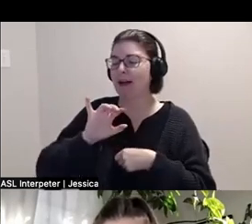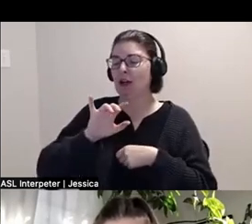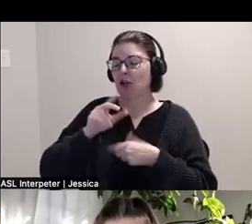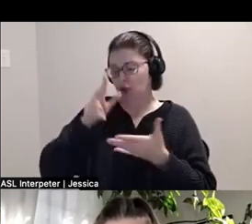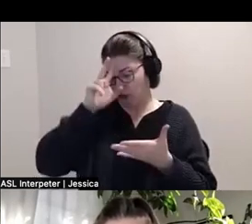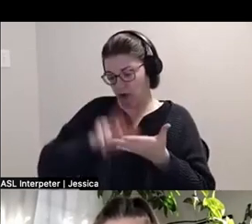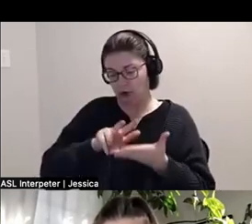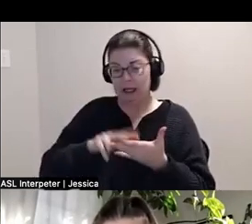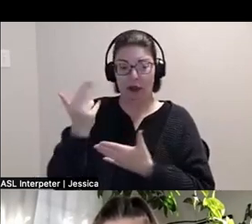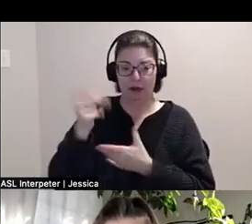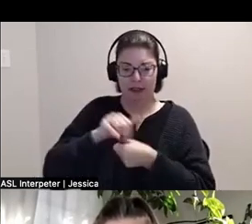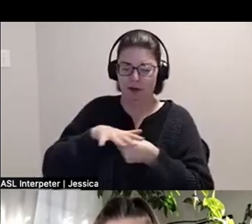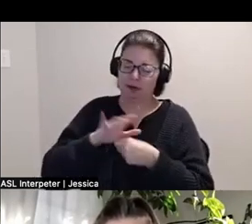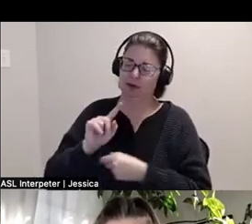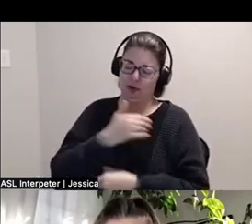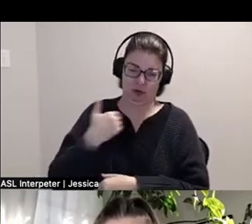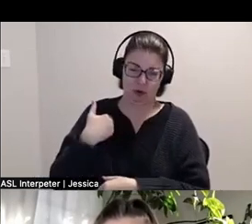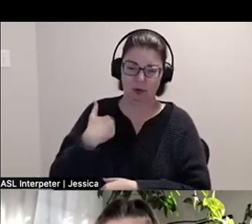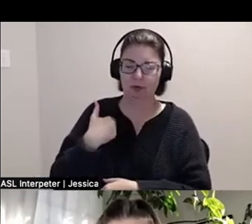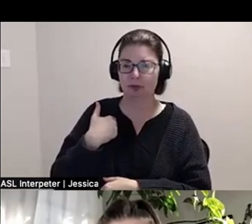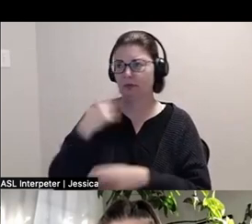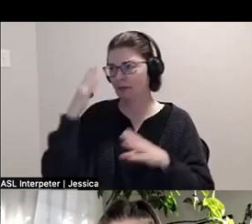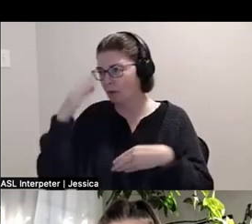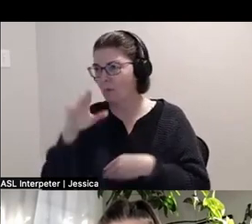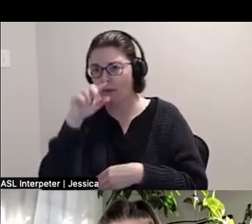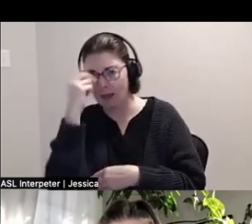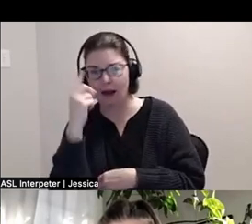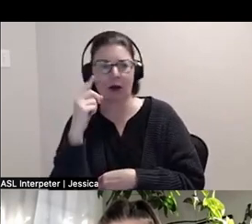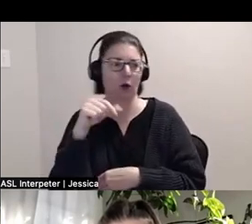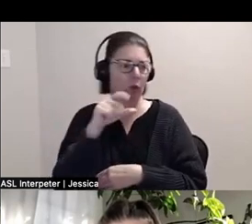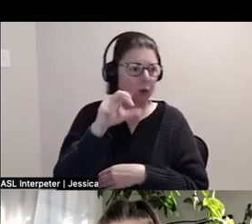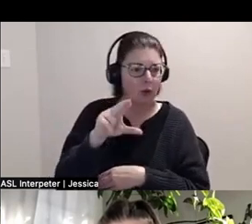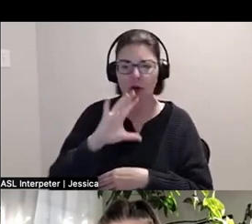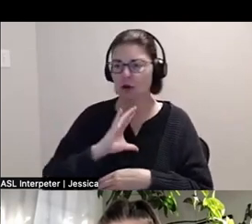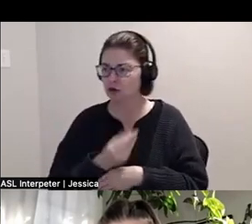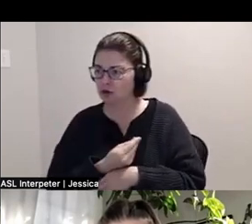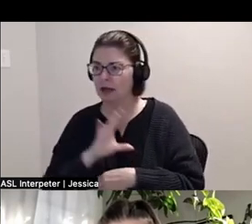whose work aims to center Black, queer, trans, and crip freedom practices with an emphasis on